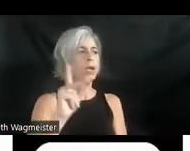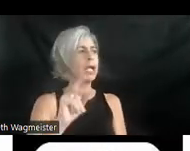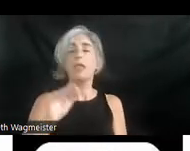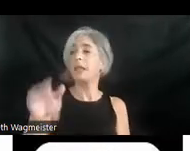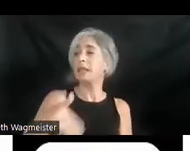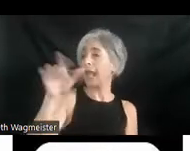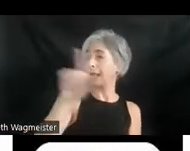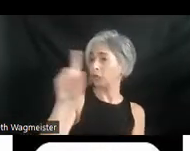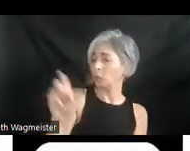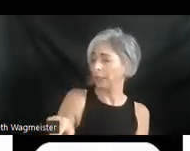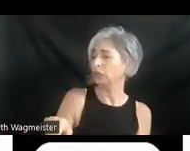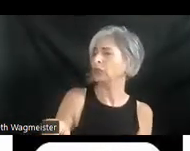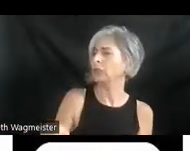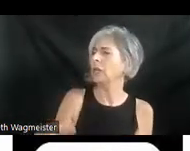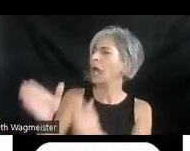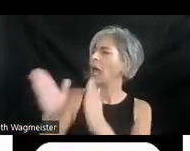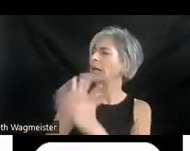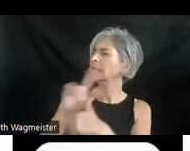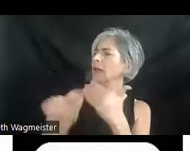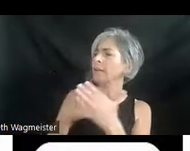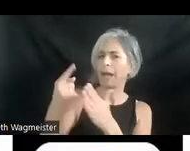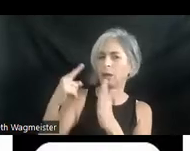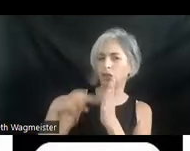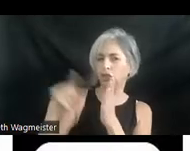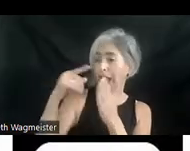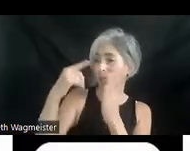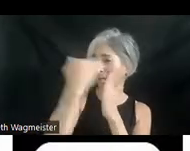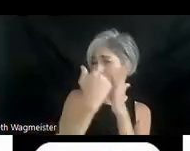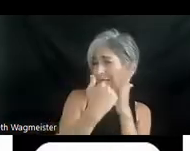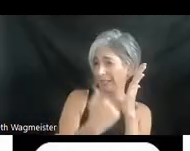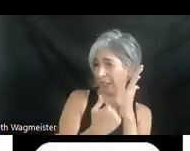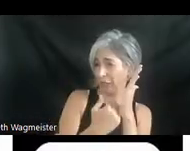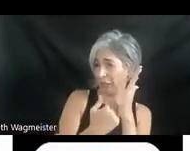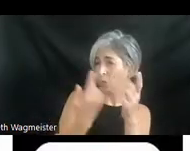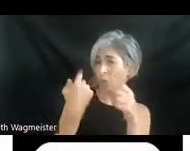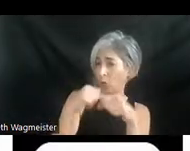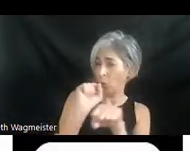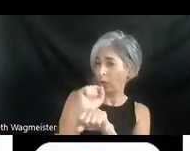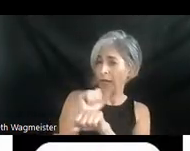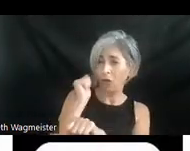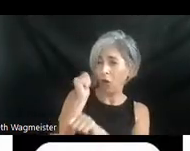is, asks about checklist. Is there a checklist to refer to while working on audio description?